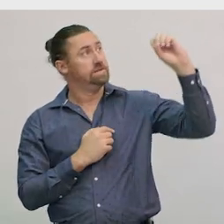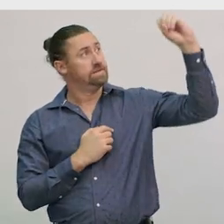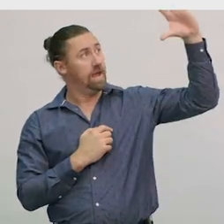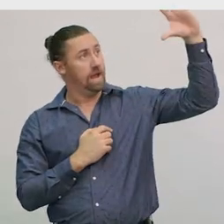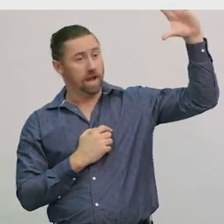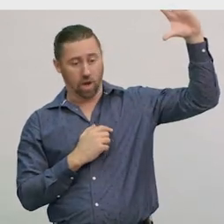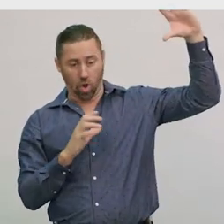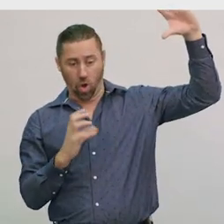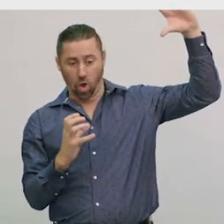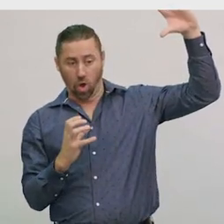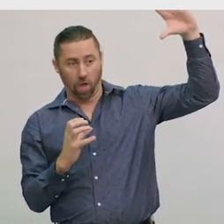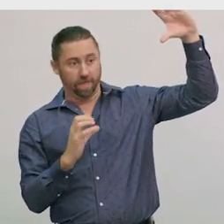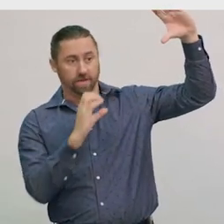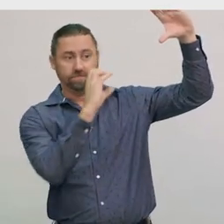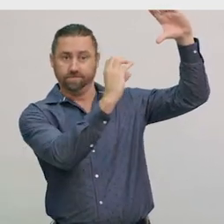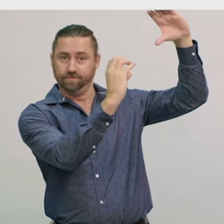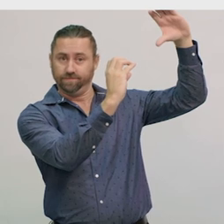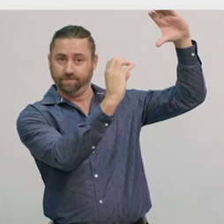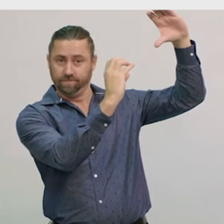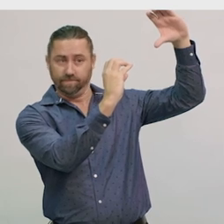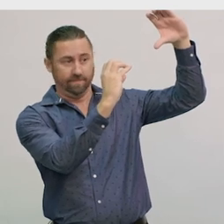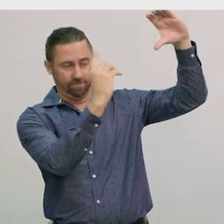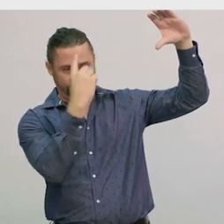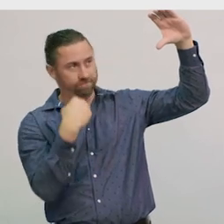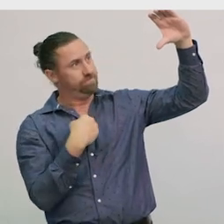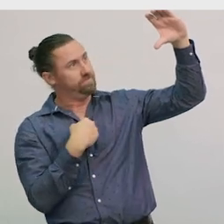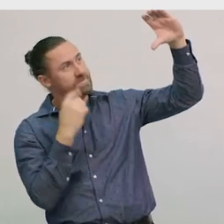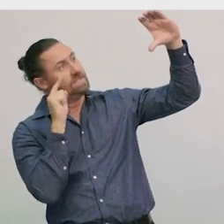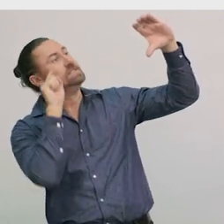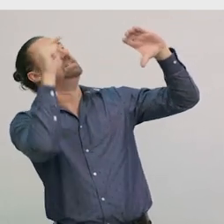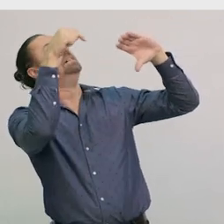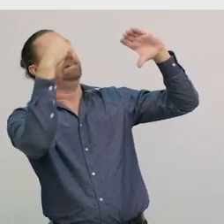and the back side of the Earth is illuminated, so we cannot see it.